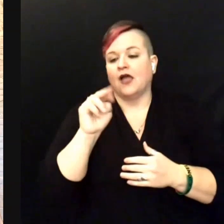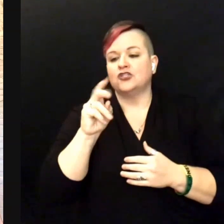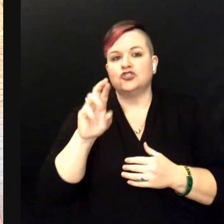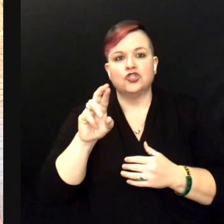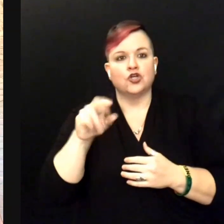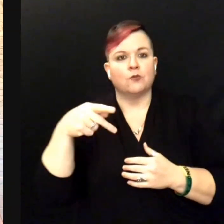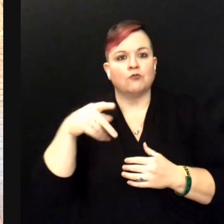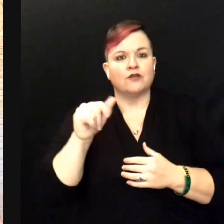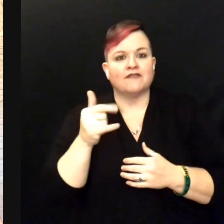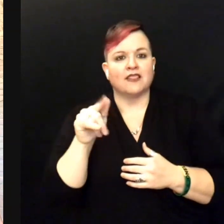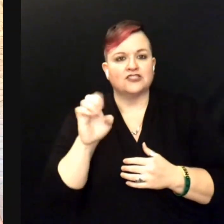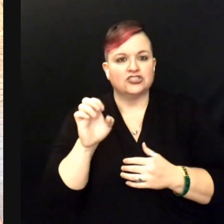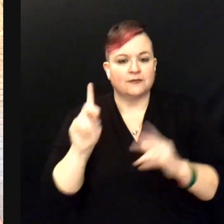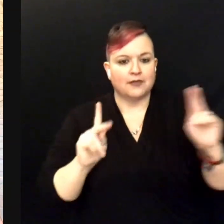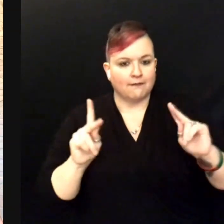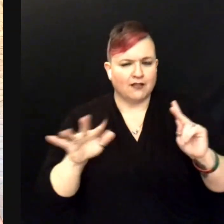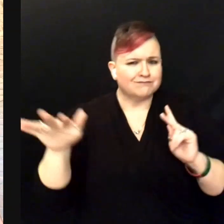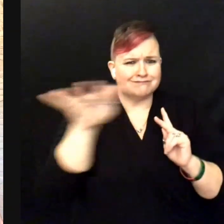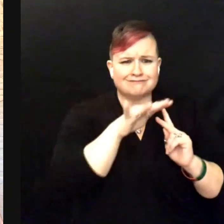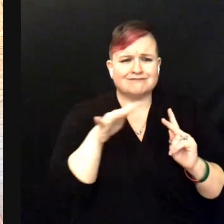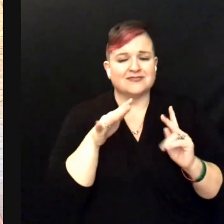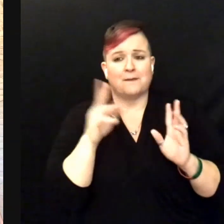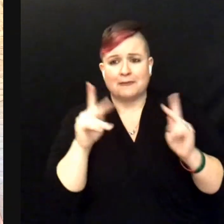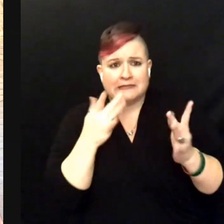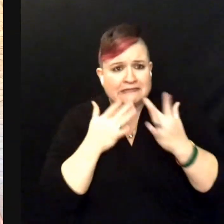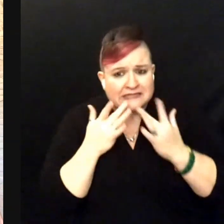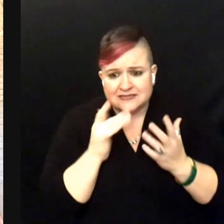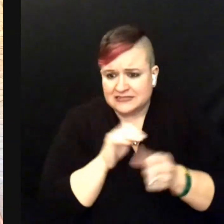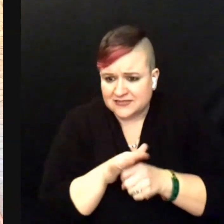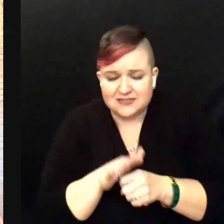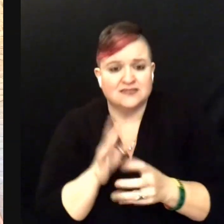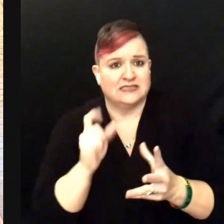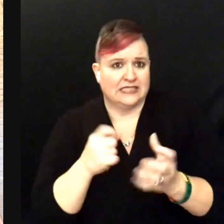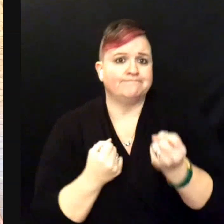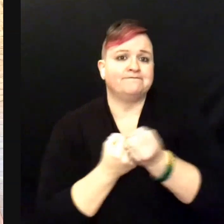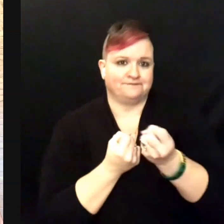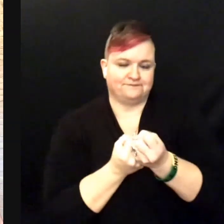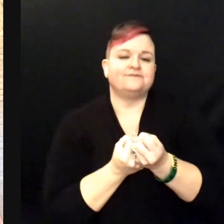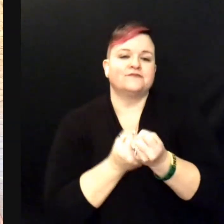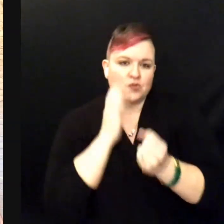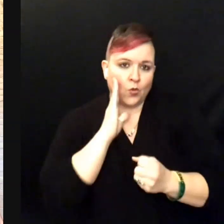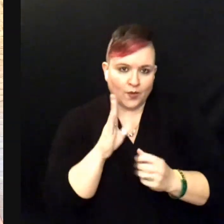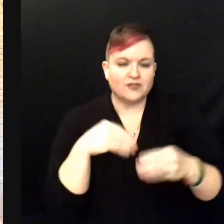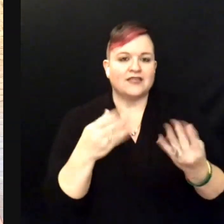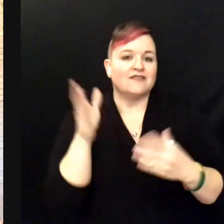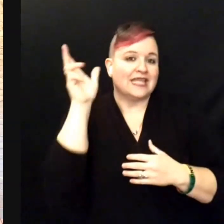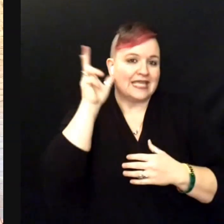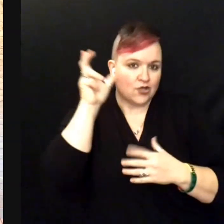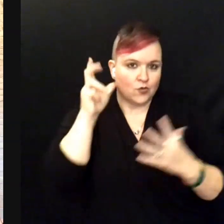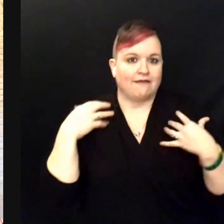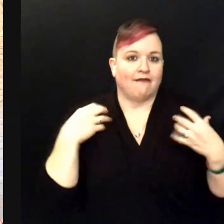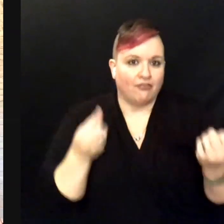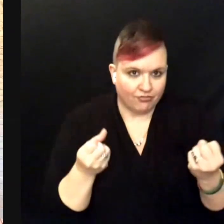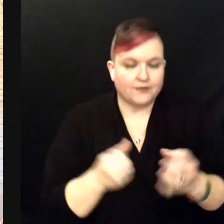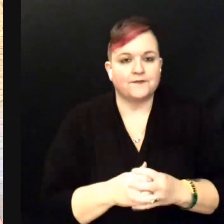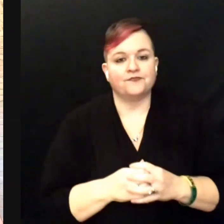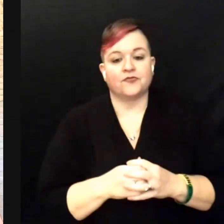with getting the hearing healthcare that they need, and we were excited to partner up so that we could do this mini-concert